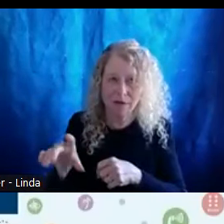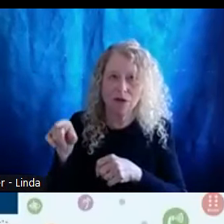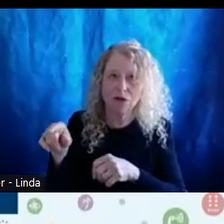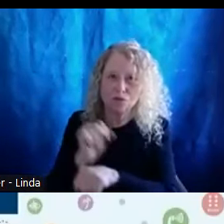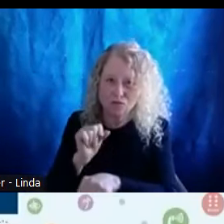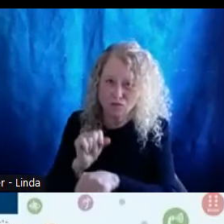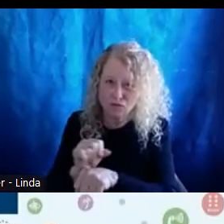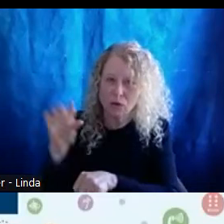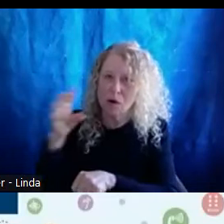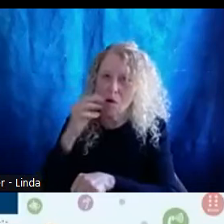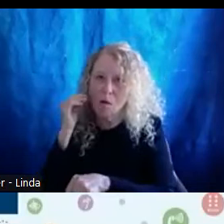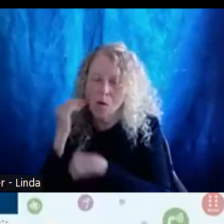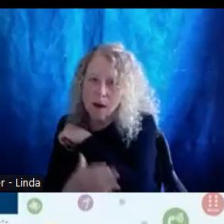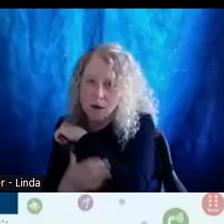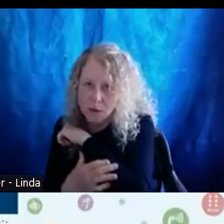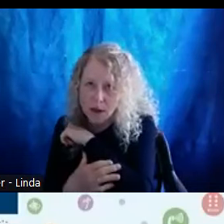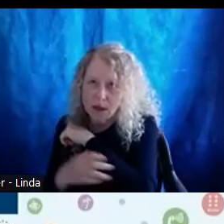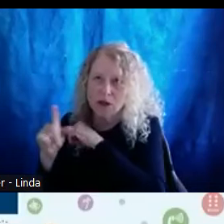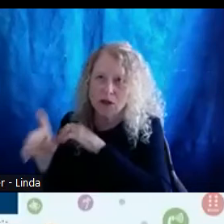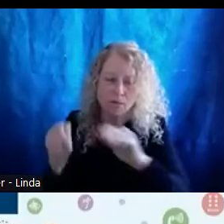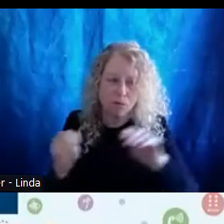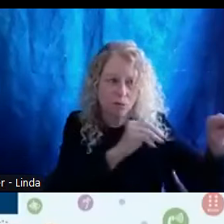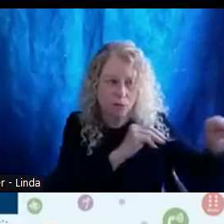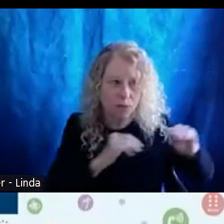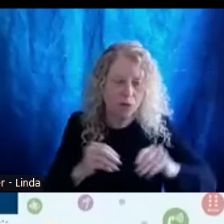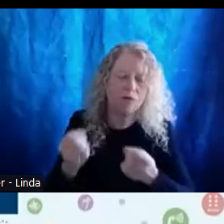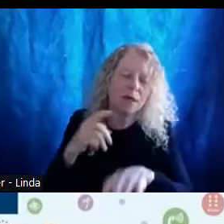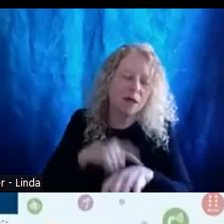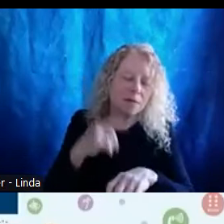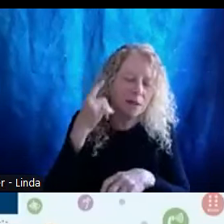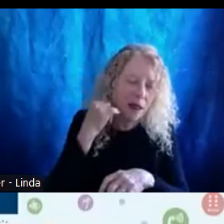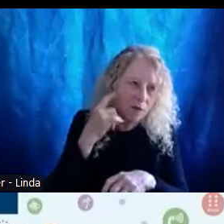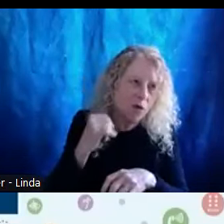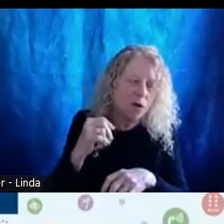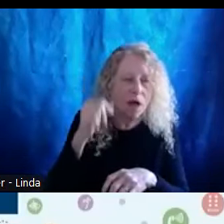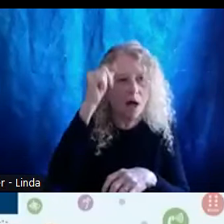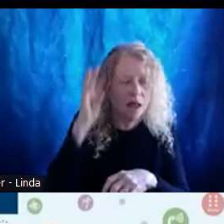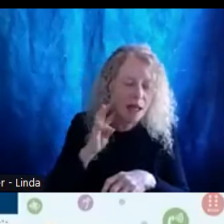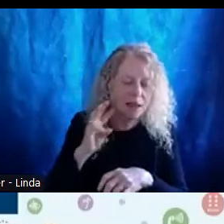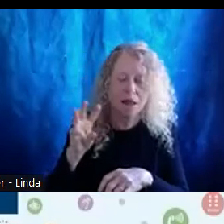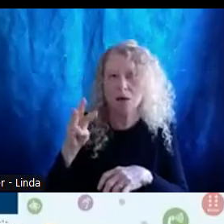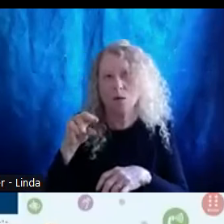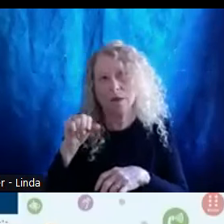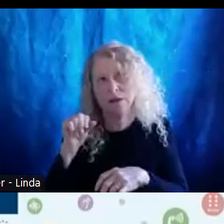She's moved many times from California to Alaska, Wisconsin and Hawaii, where she graduated with a business